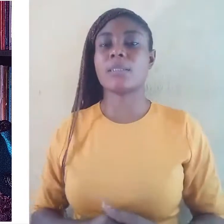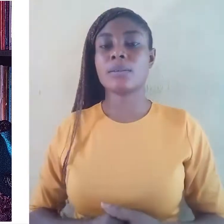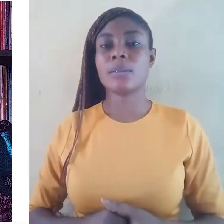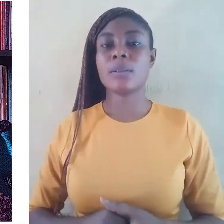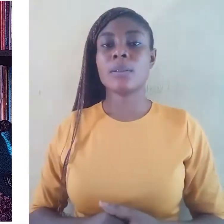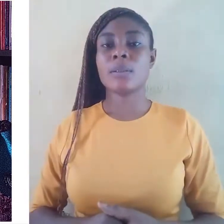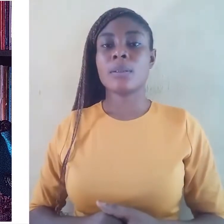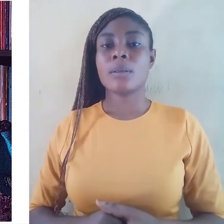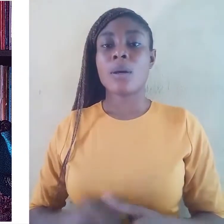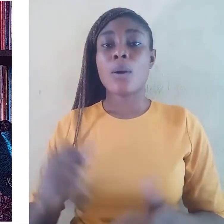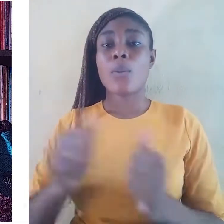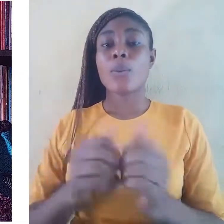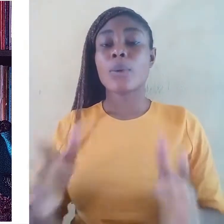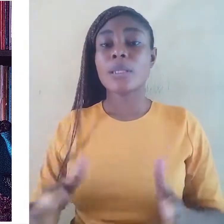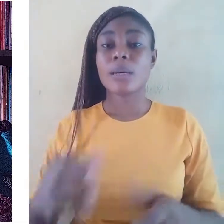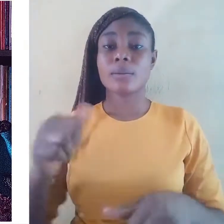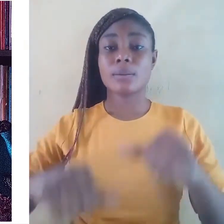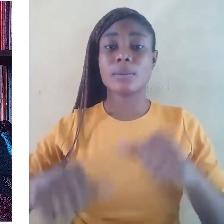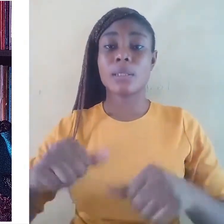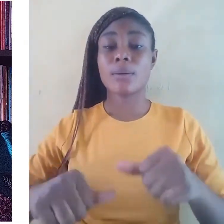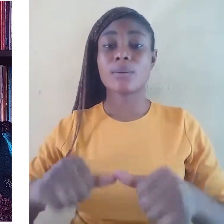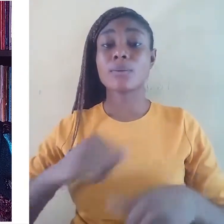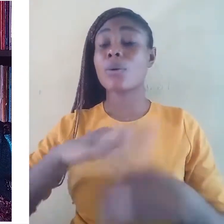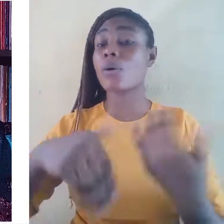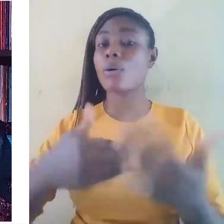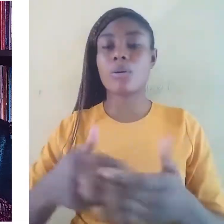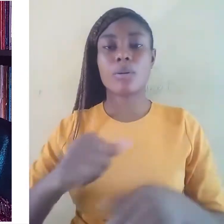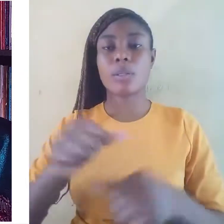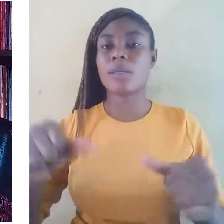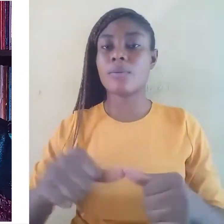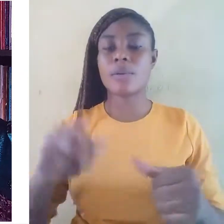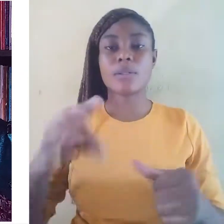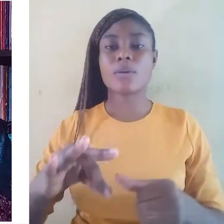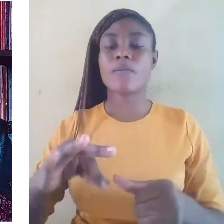Without doubt, almost all aspects of science and other disciplines nowadays are increasing